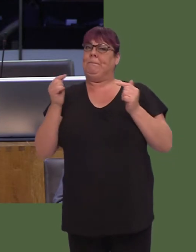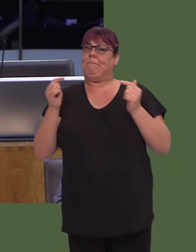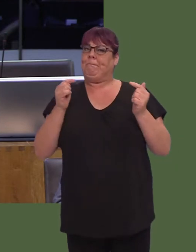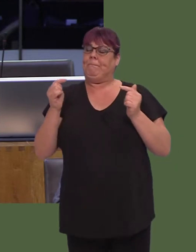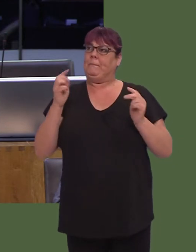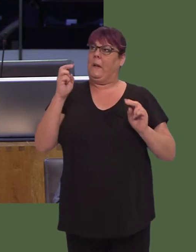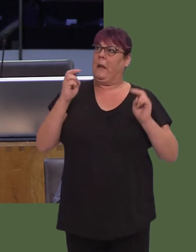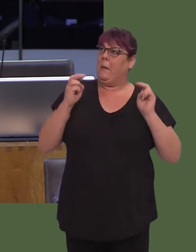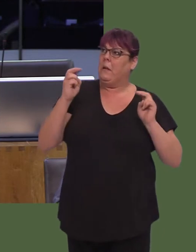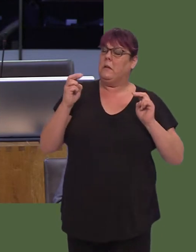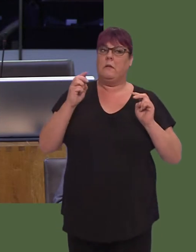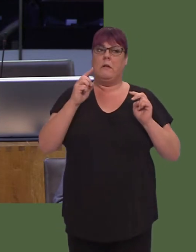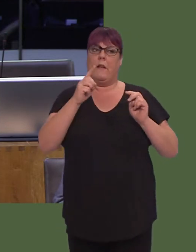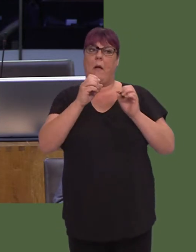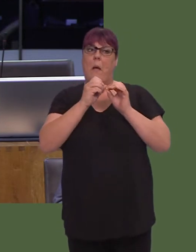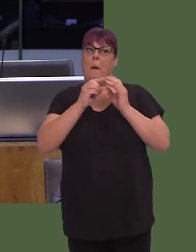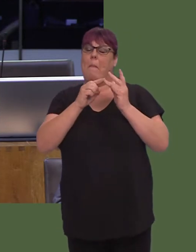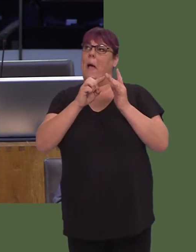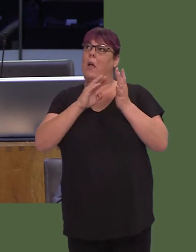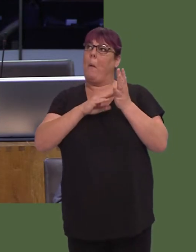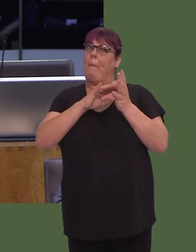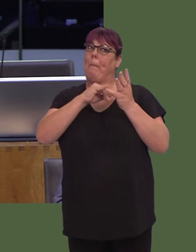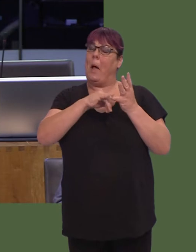that really is renewable, so I will ask you on that, if I may.